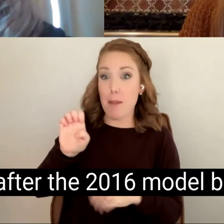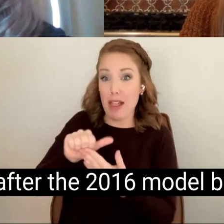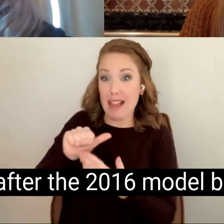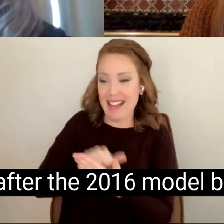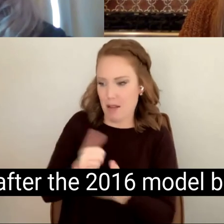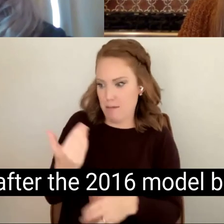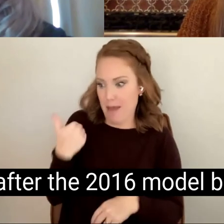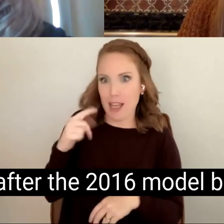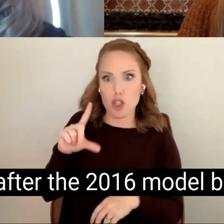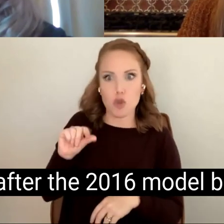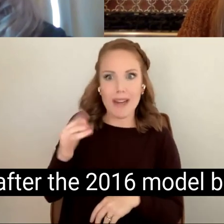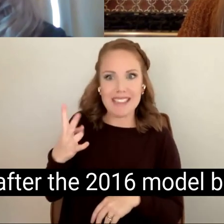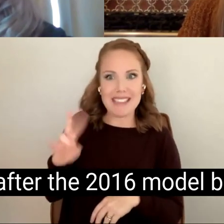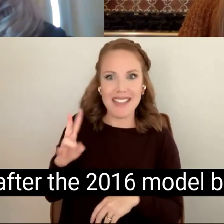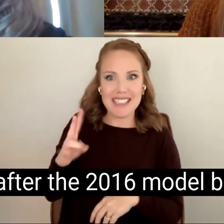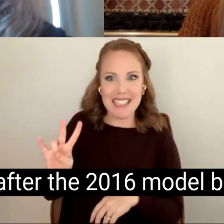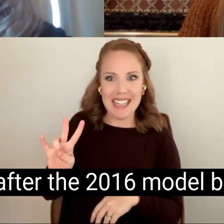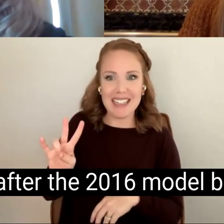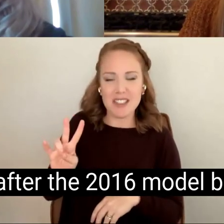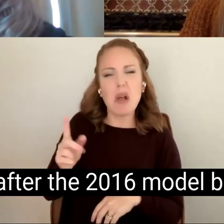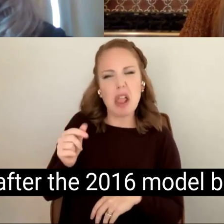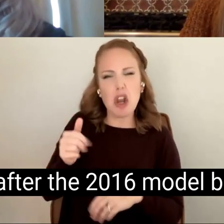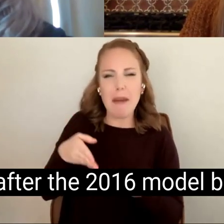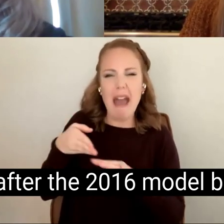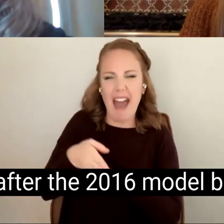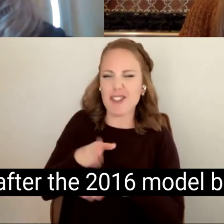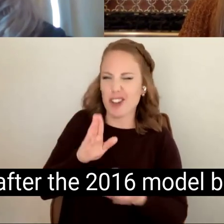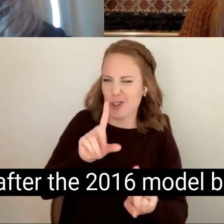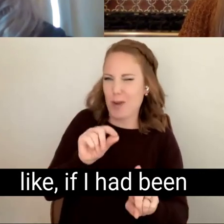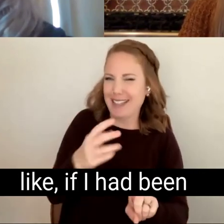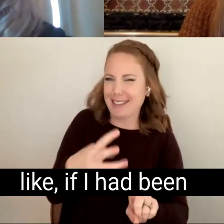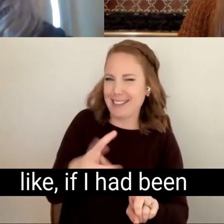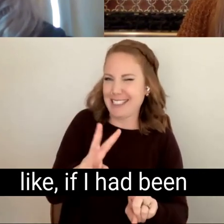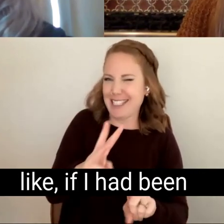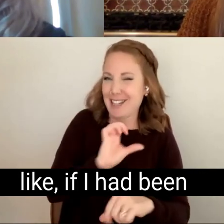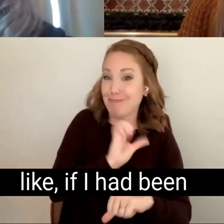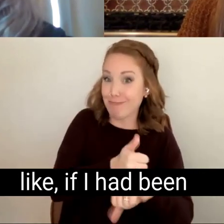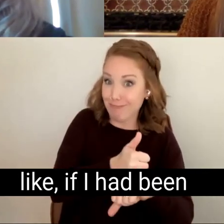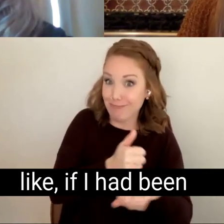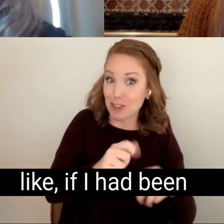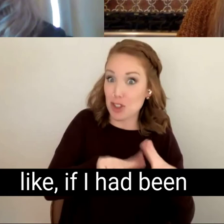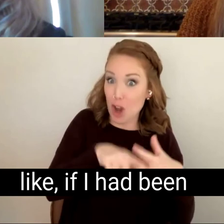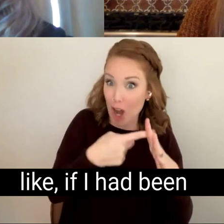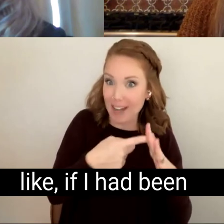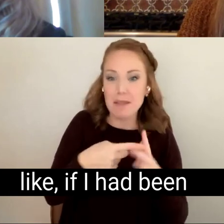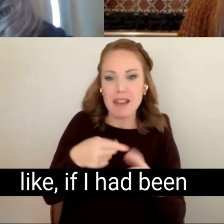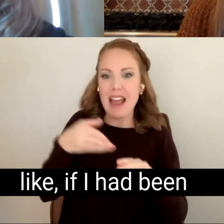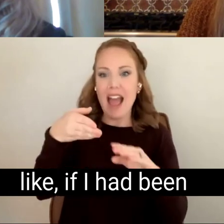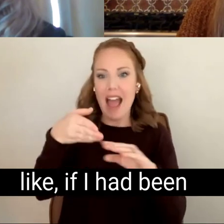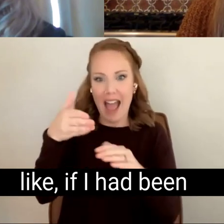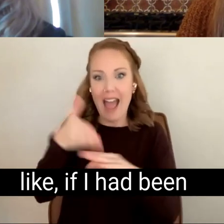So like after the 2016 model but still like, if I had been